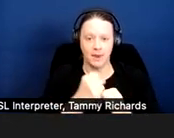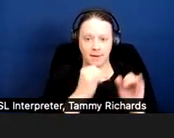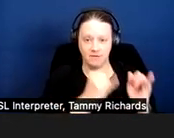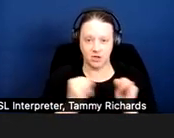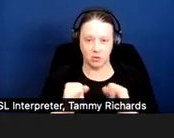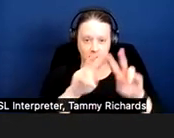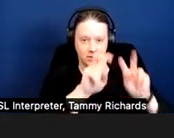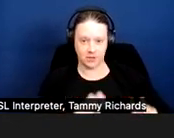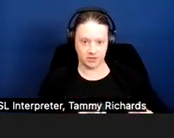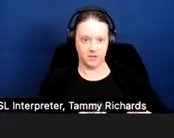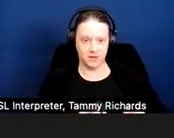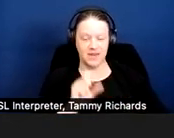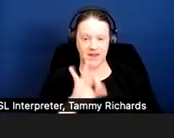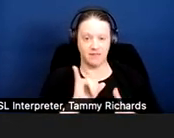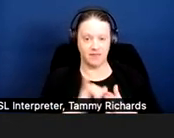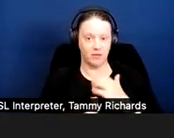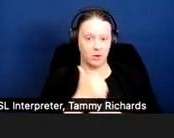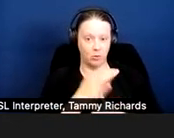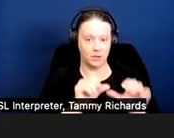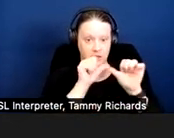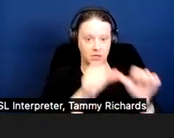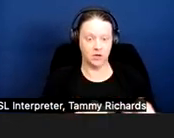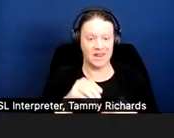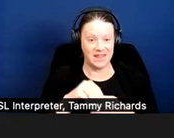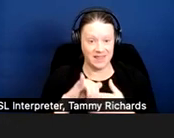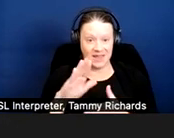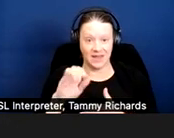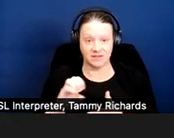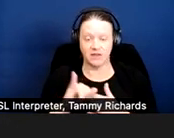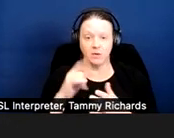In that particular case, there was evidence that post-incident treatment had eliminated